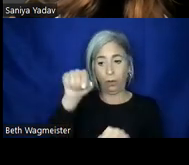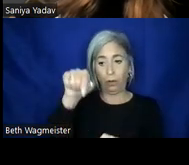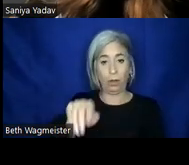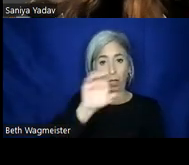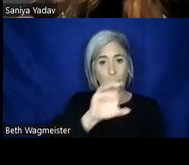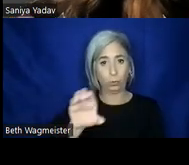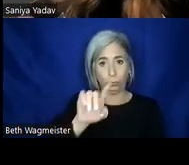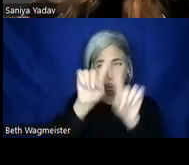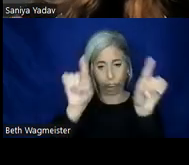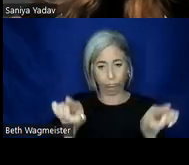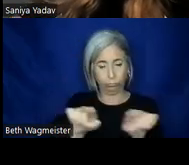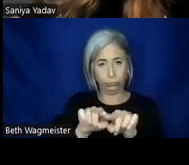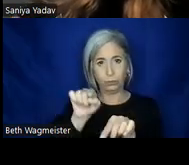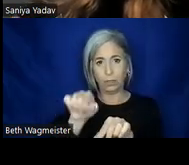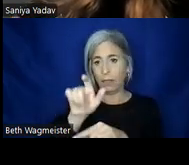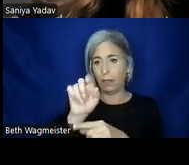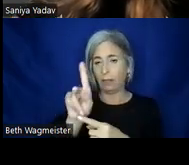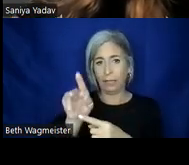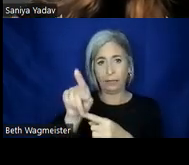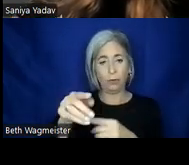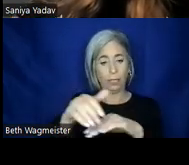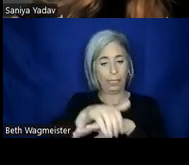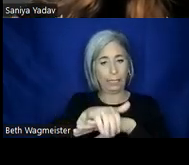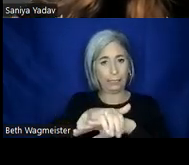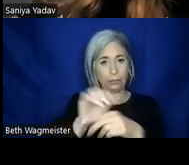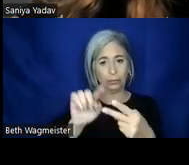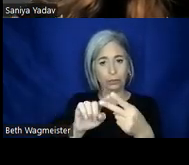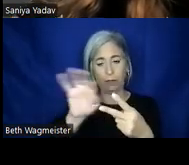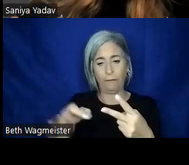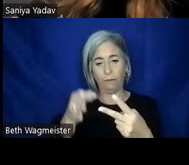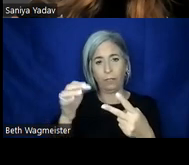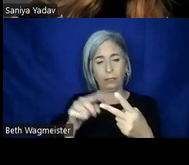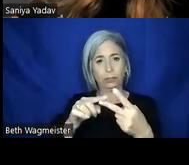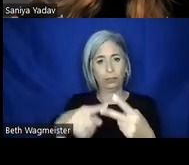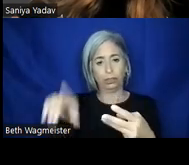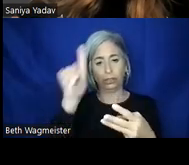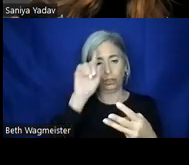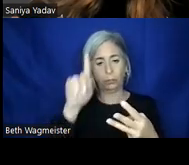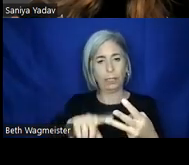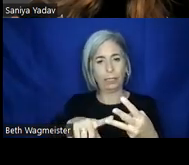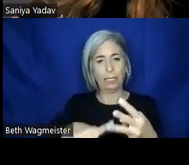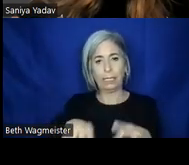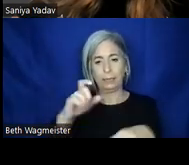the Zoom link. The StreamText links are French, English, German, Swedish,